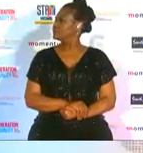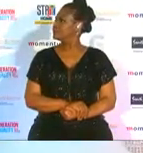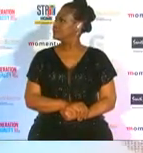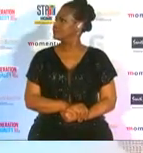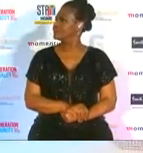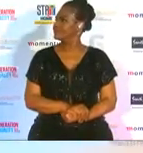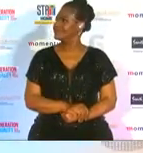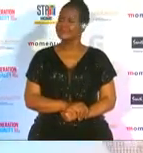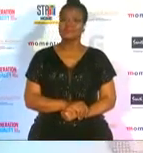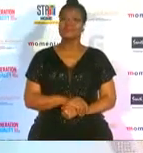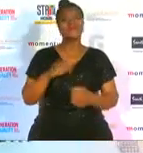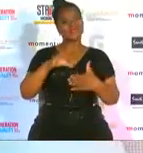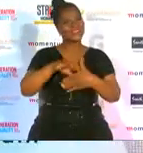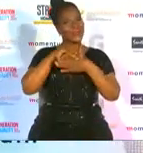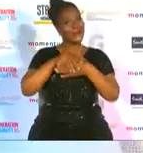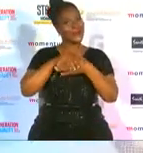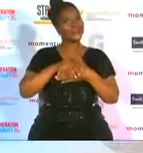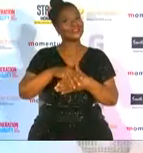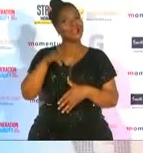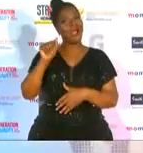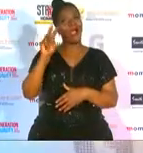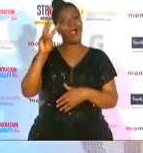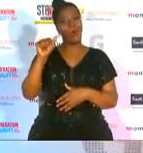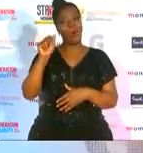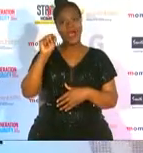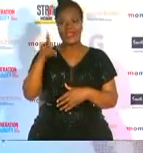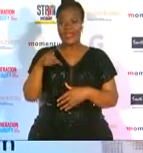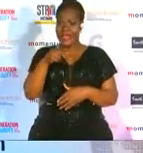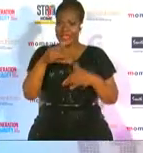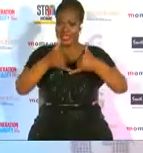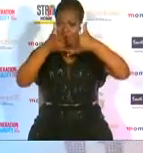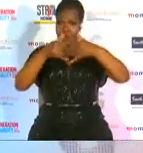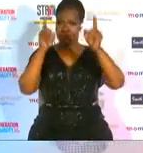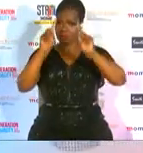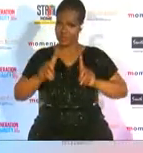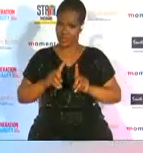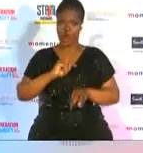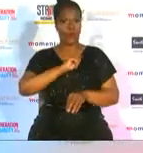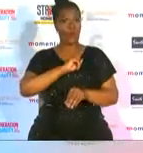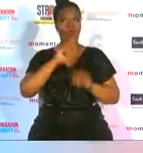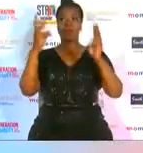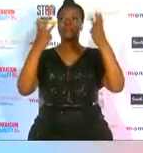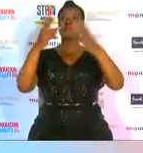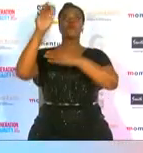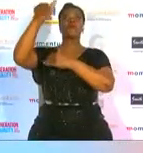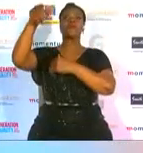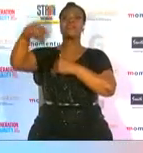congratulations awanda now listen now this is a special award because people out there in south africa get to vote